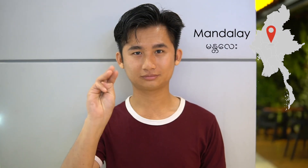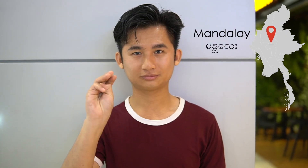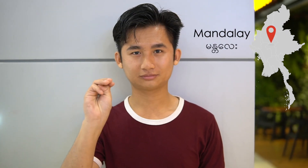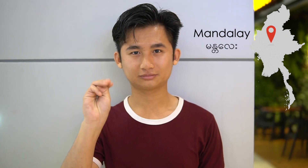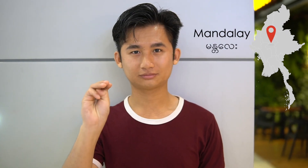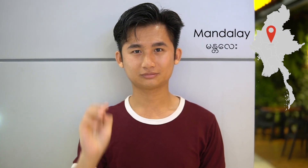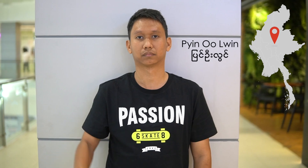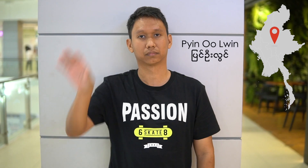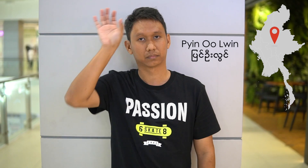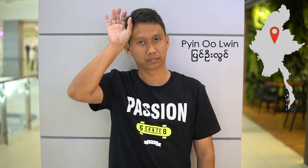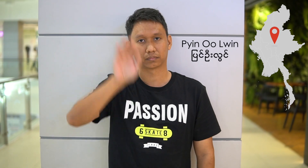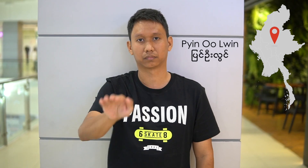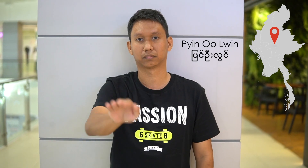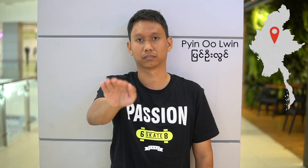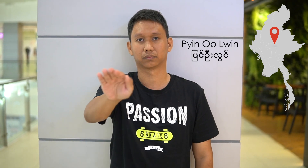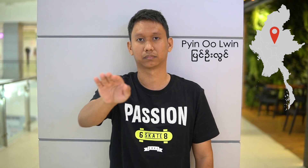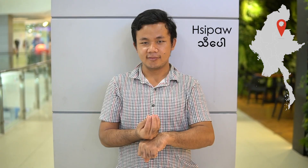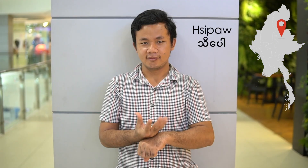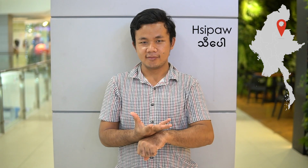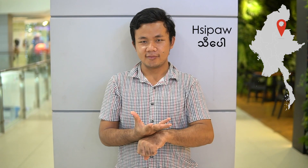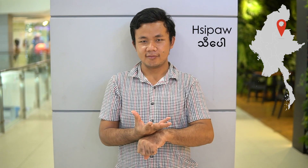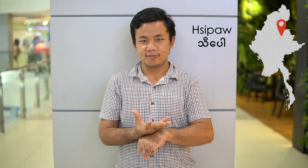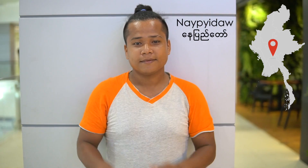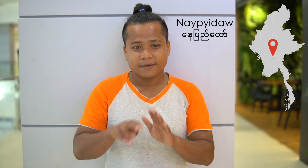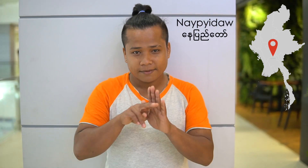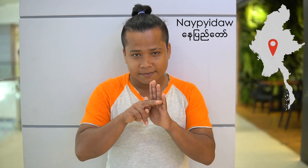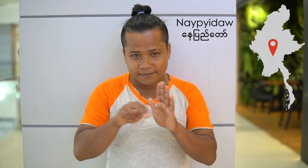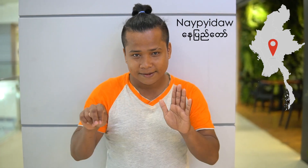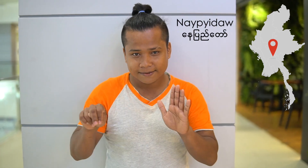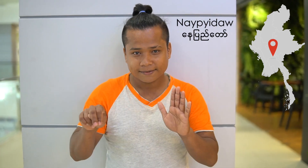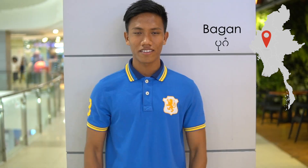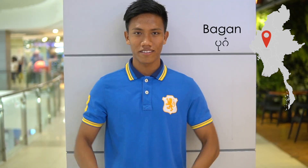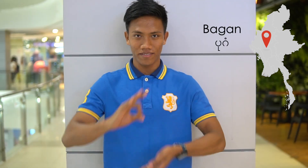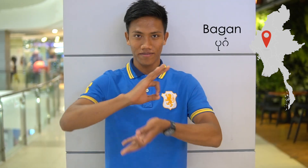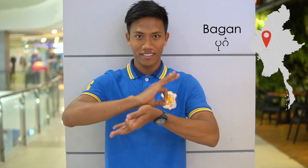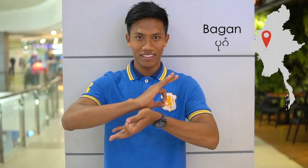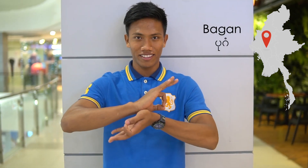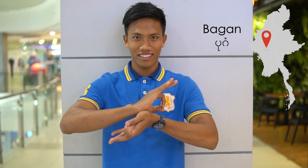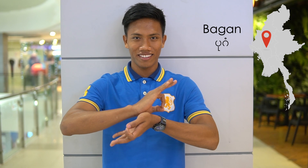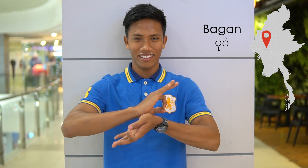Mandalay Pyin Oo Lwin Hsipaw Naypyidaw Bagan